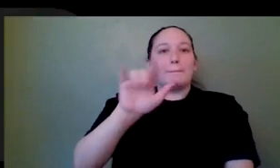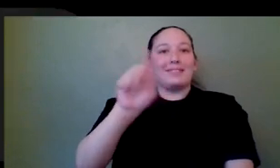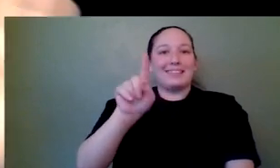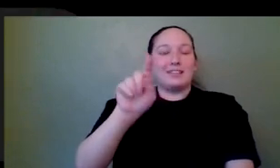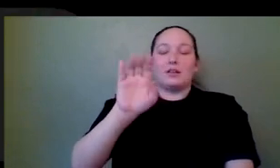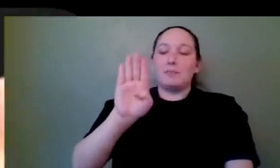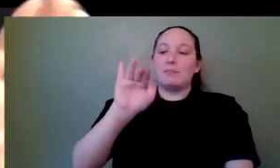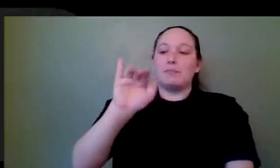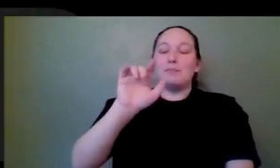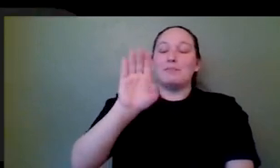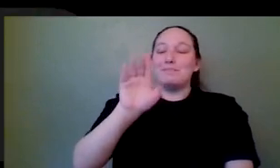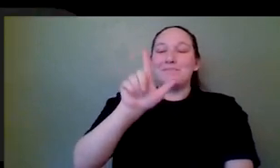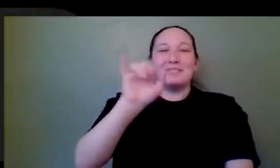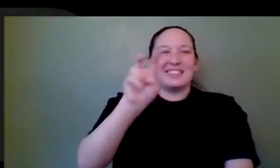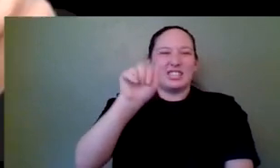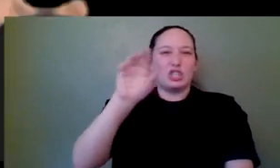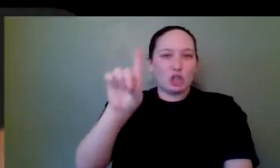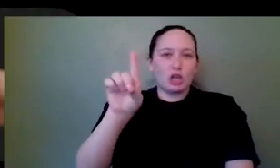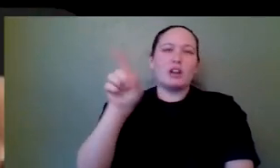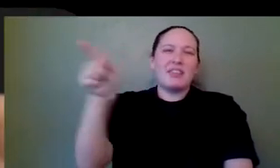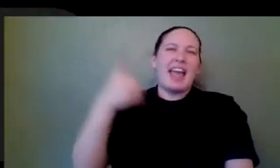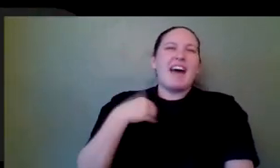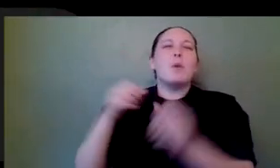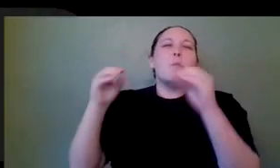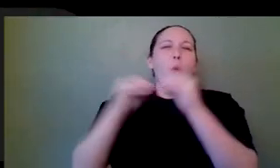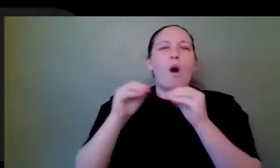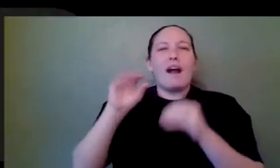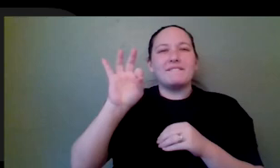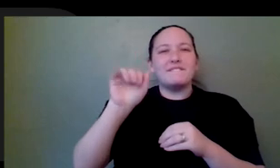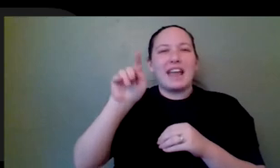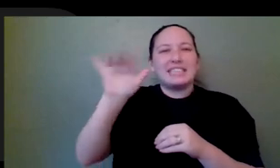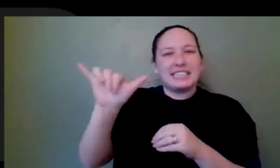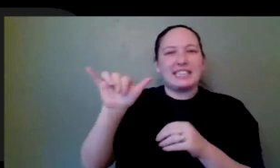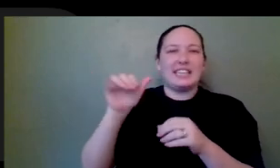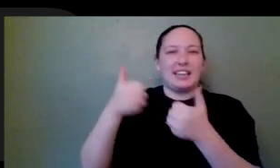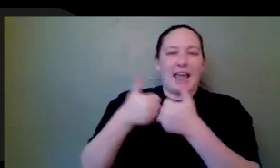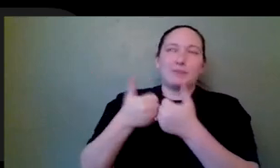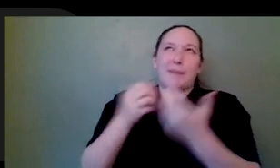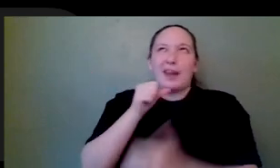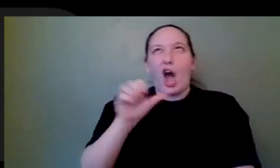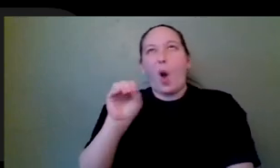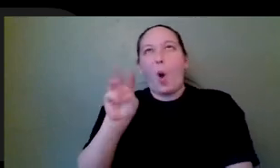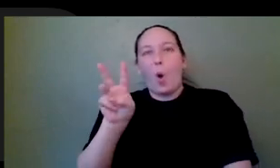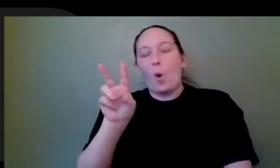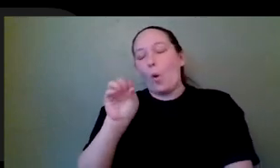creating a frame of reference to give this example. I want to know what types of things that they value as a company. Right. Like do they value a